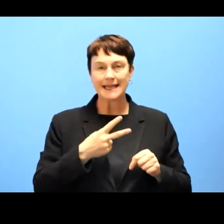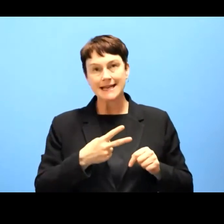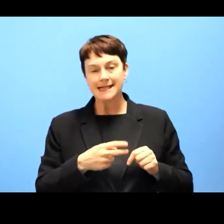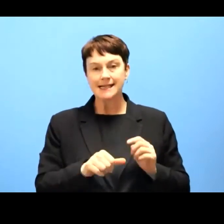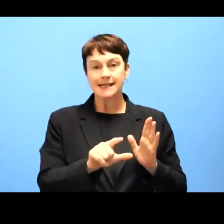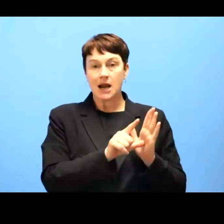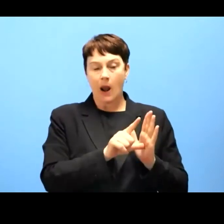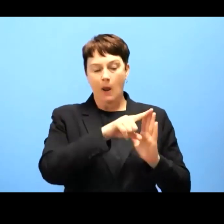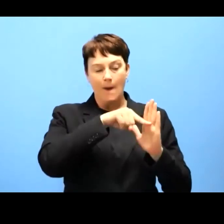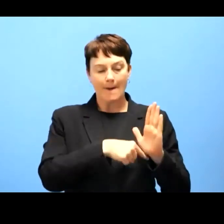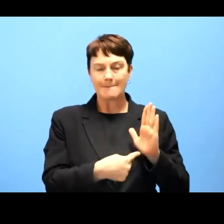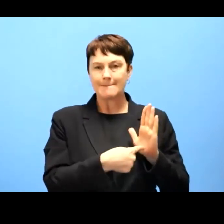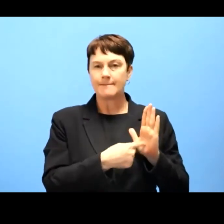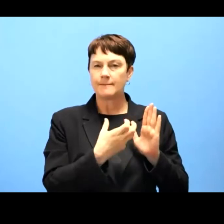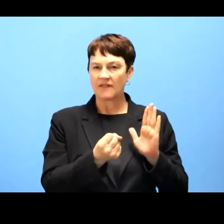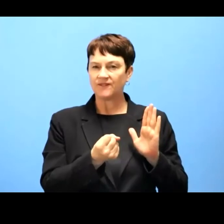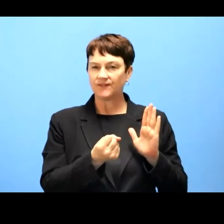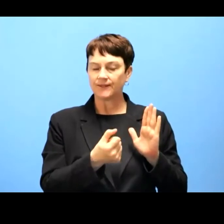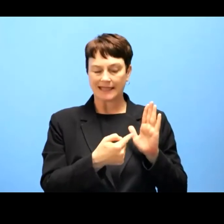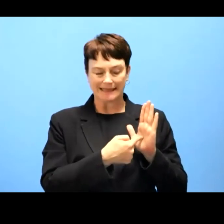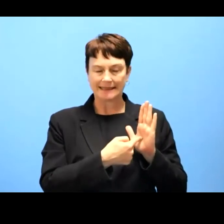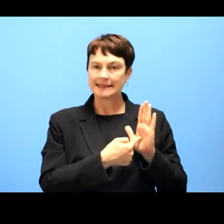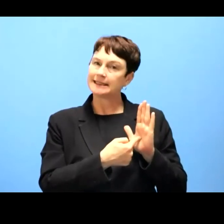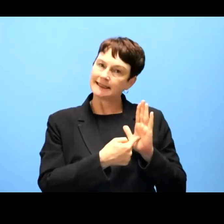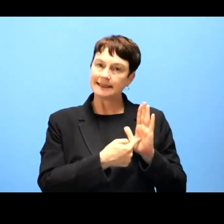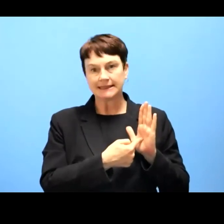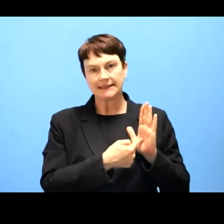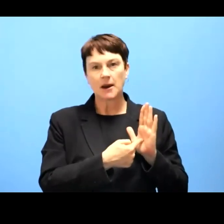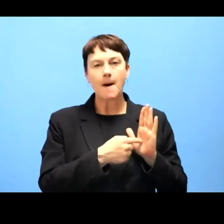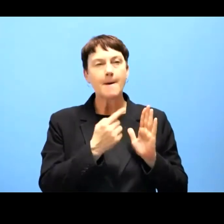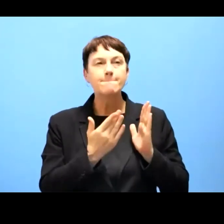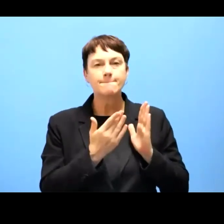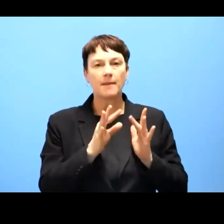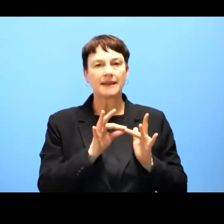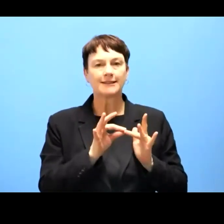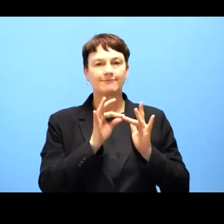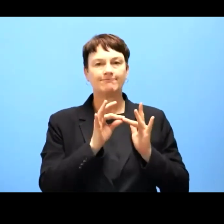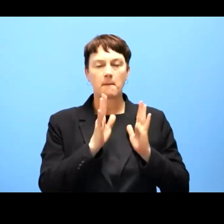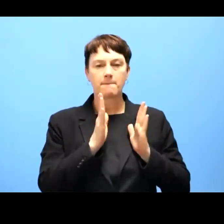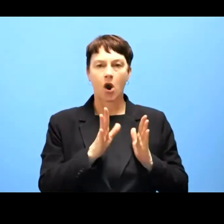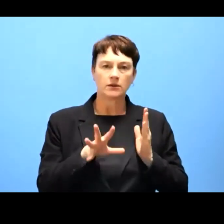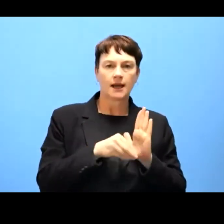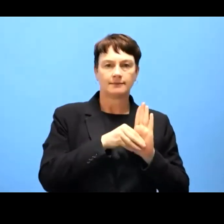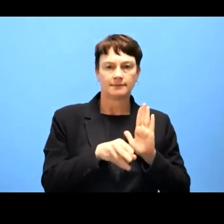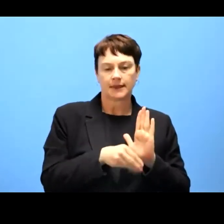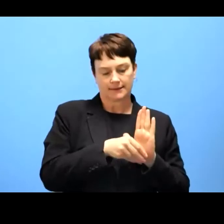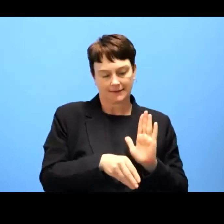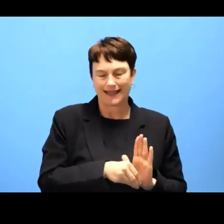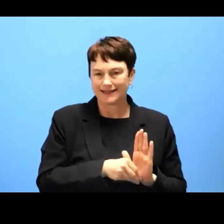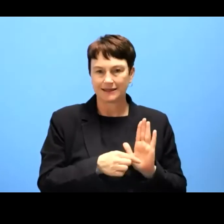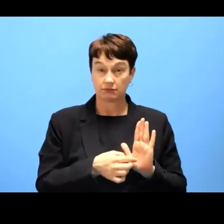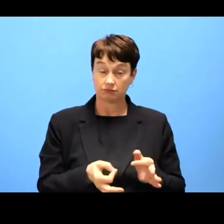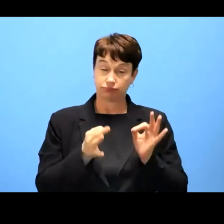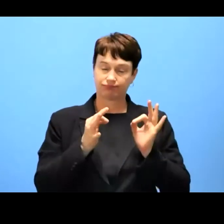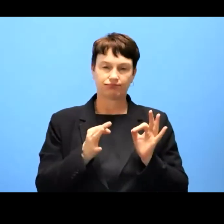we would like to see to see fixed in the in the short summary that the commission published